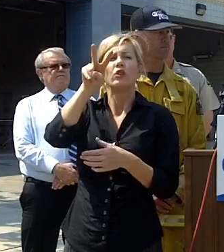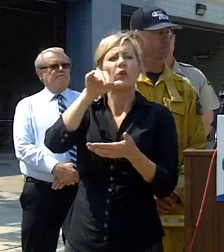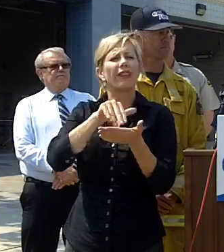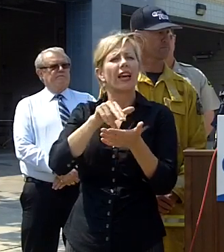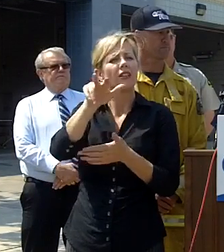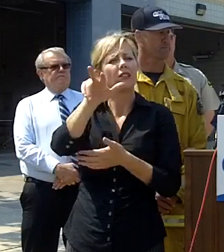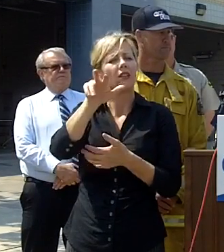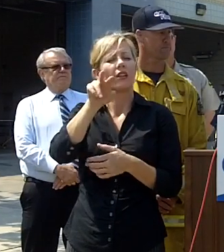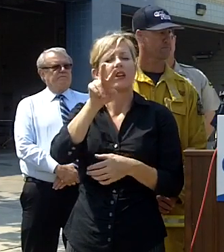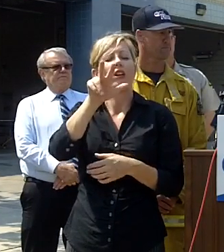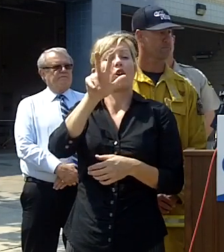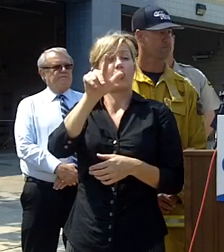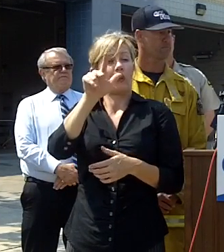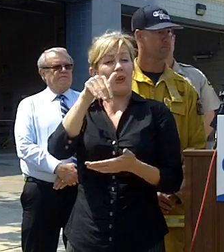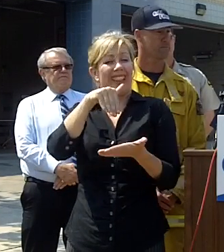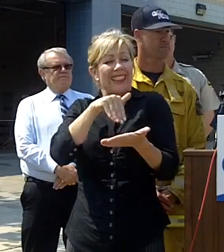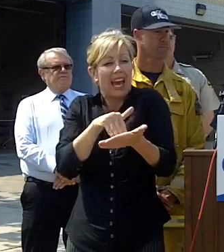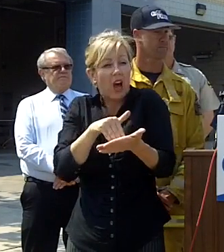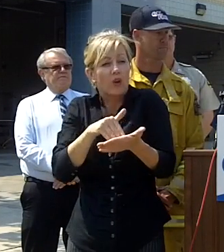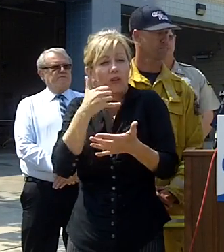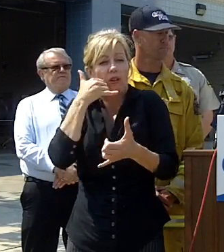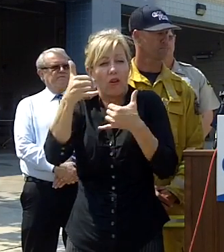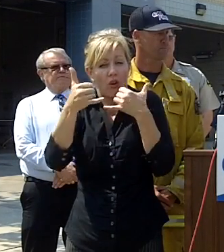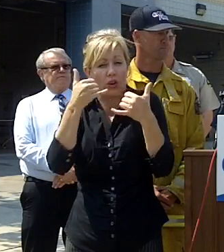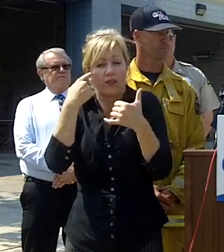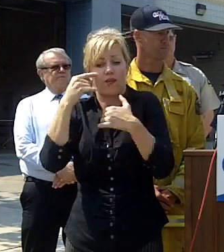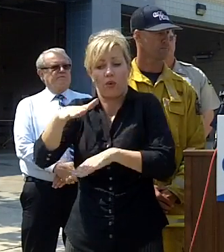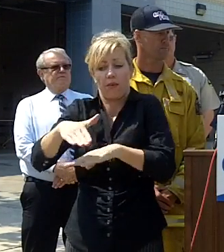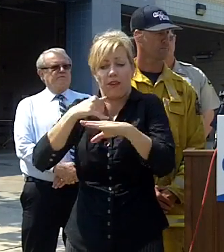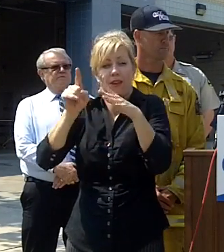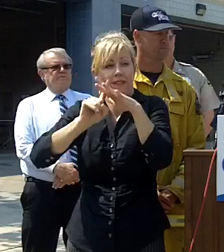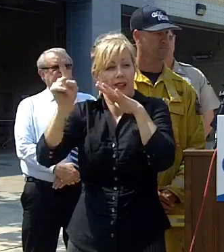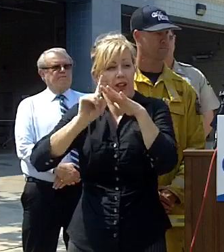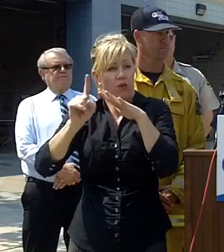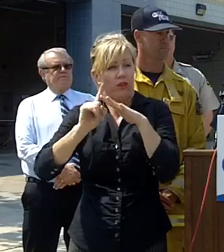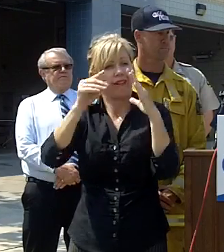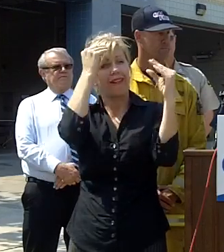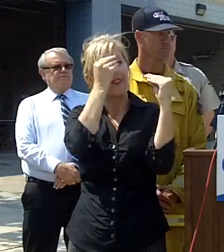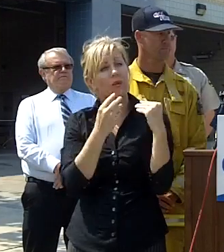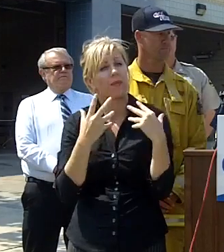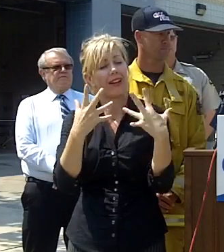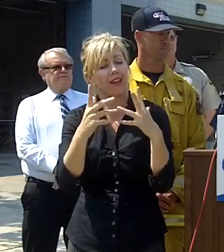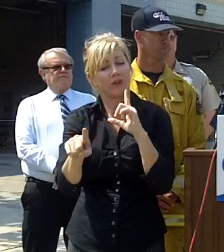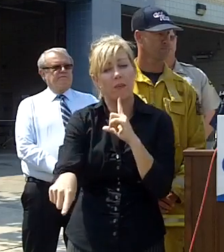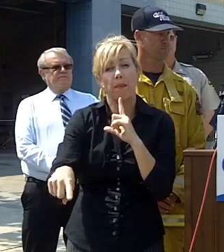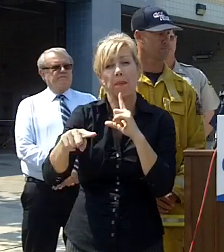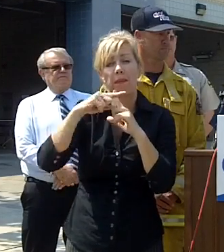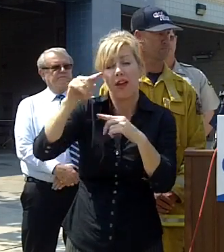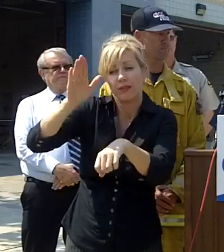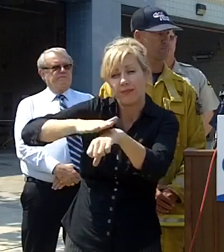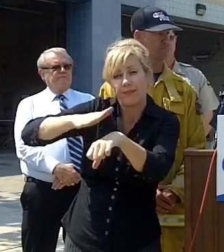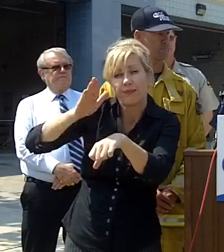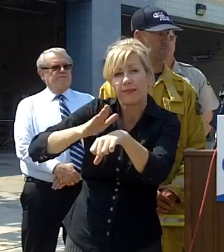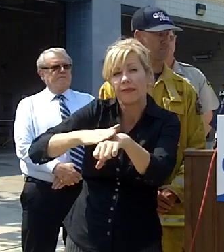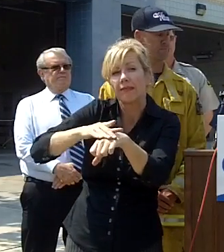went out combinations of mandatory evacuations information and precautionary evacuations the